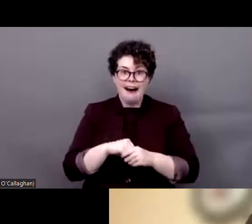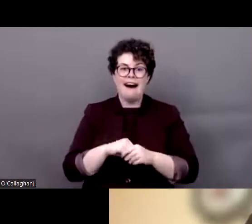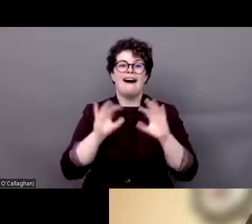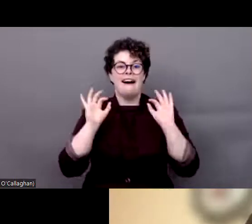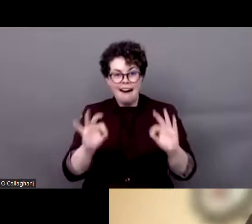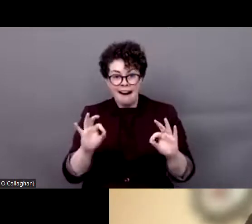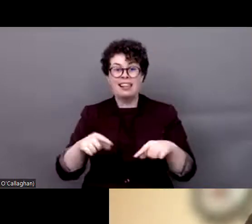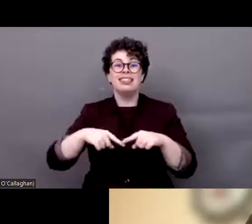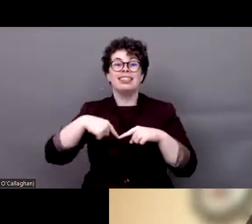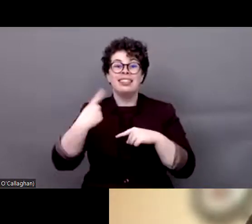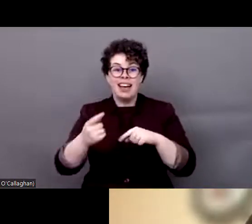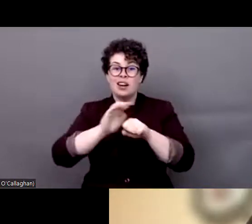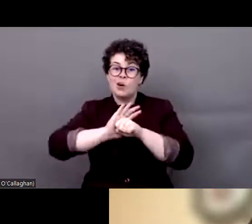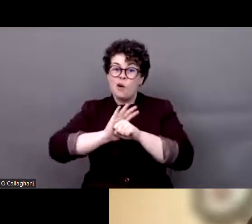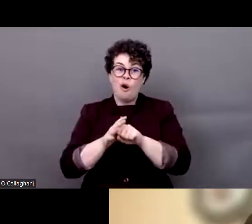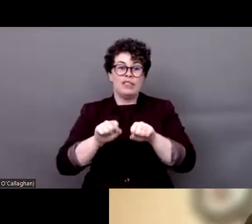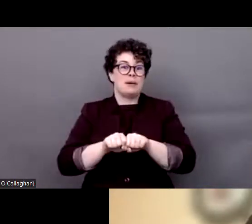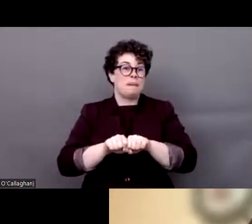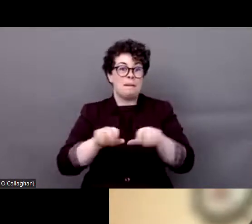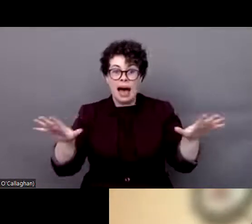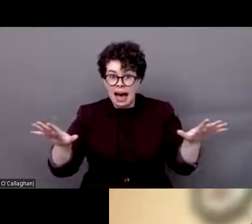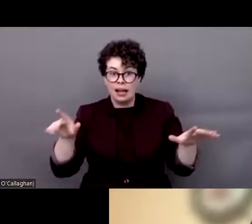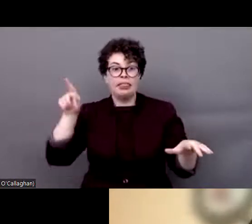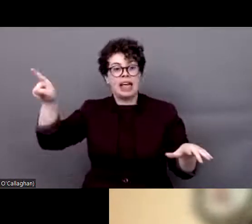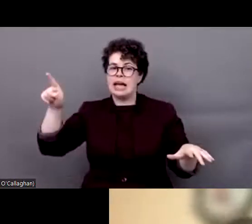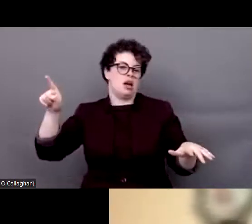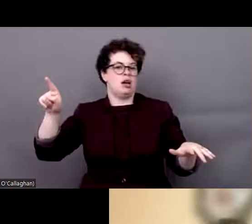amid the pandemic this whole dynamic was reverted by